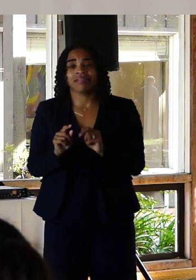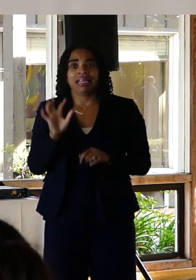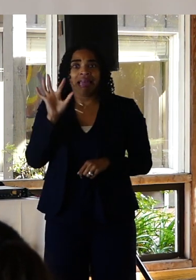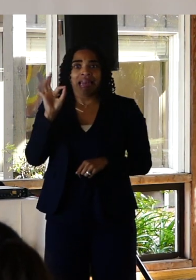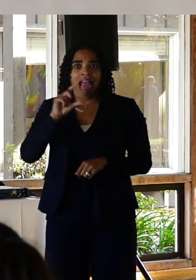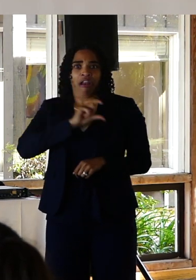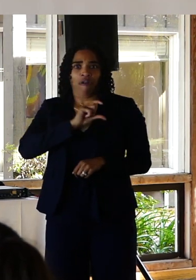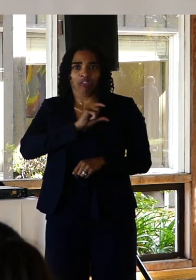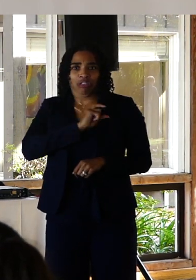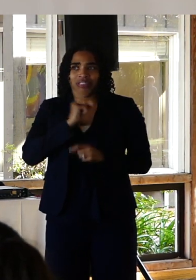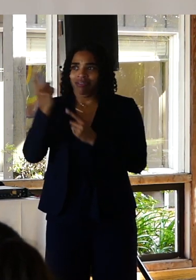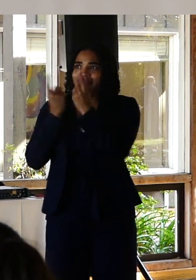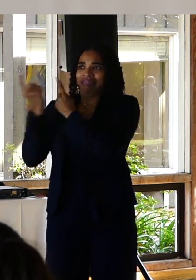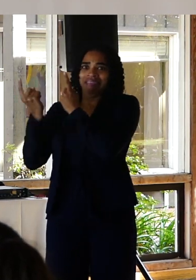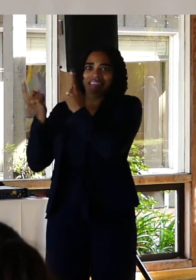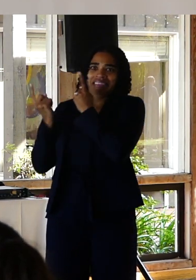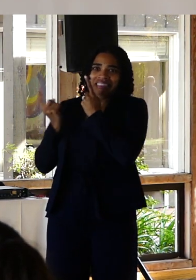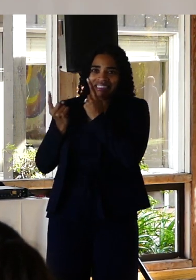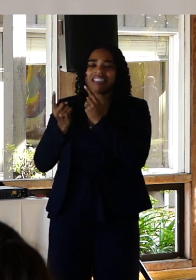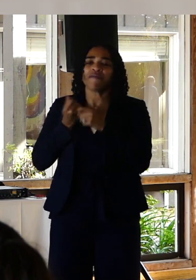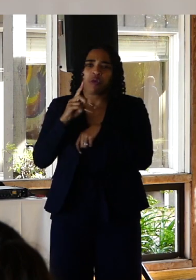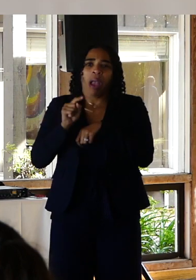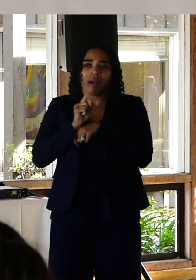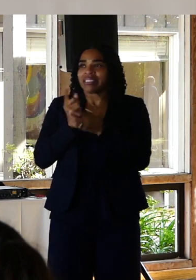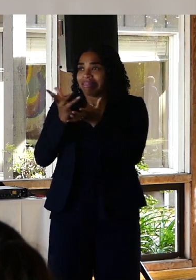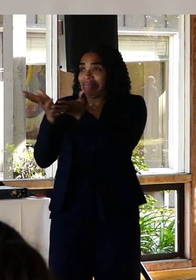Nine officers later I had the second chance